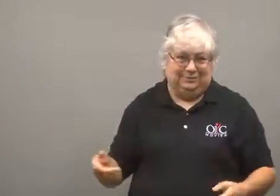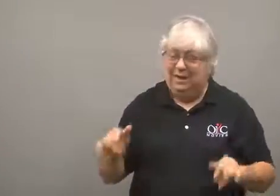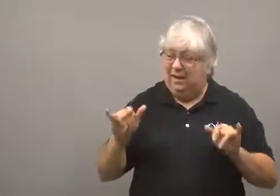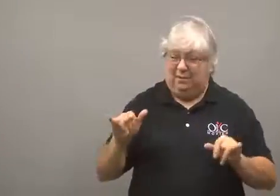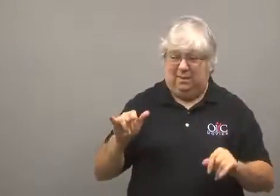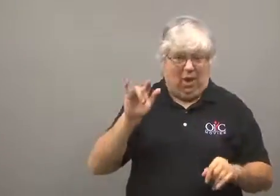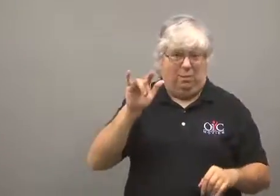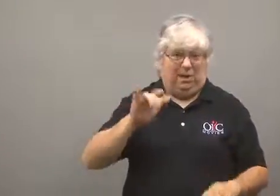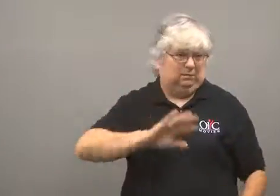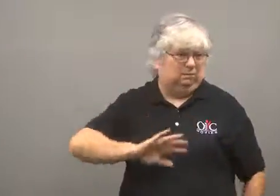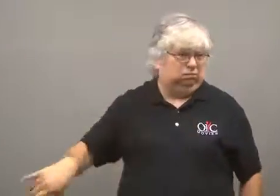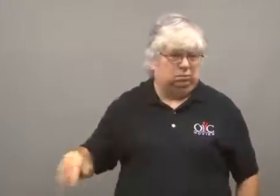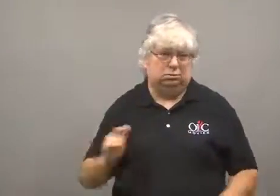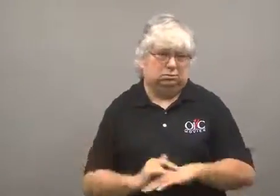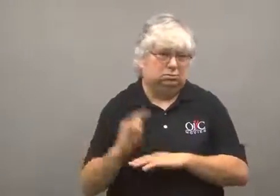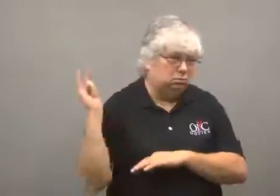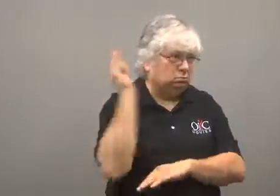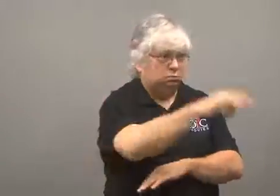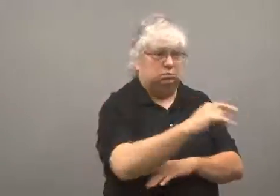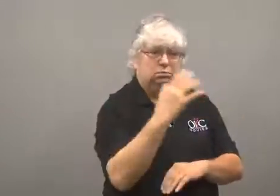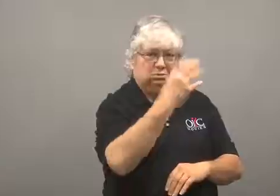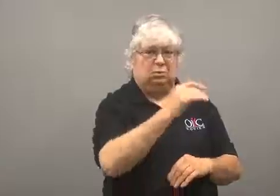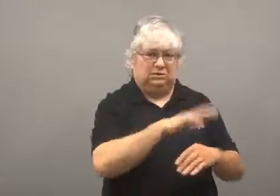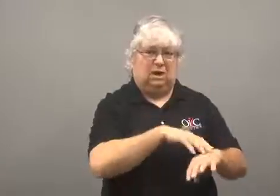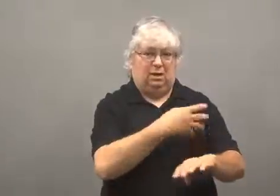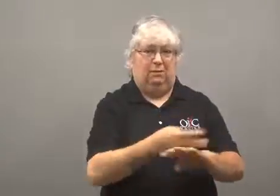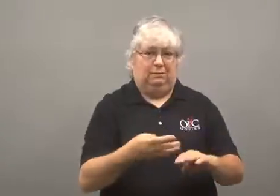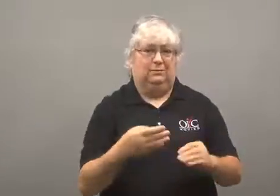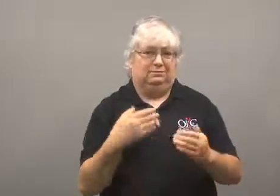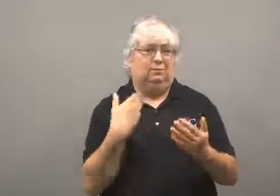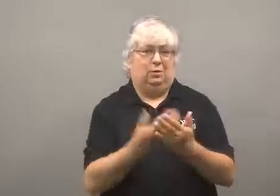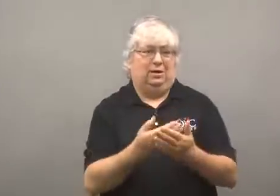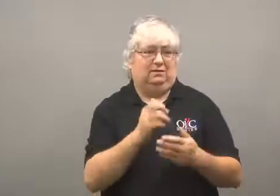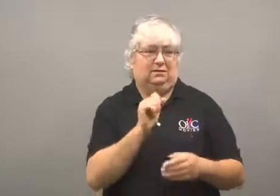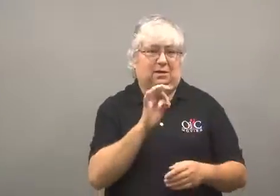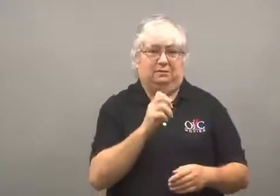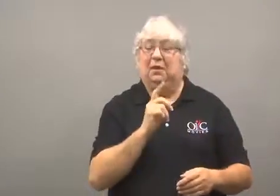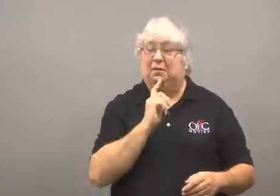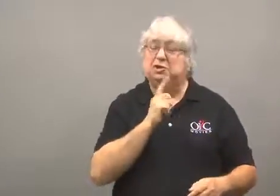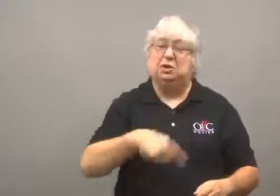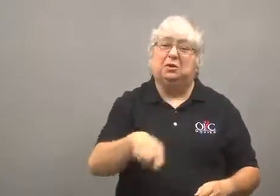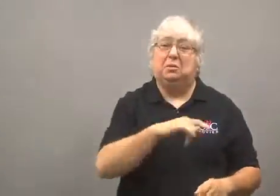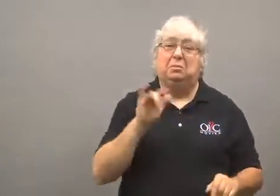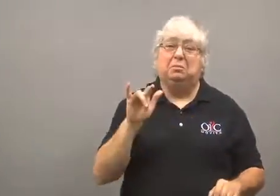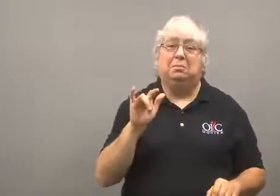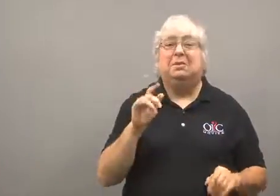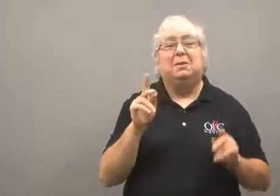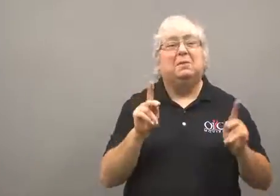The plane left without her and landed in Scotland safely.